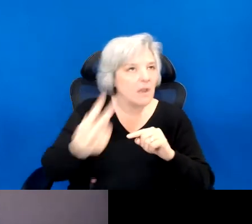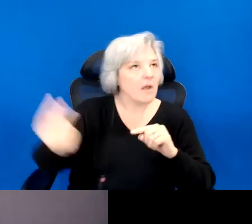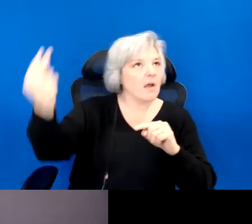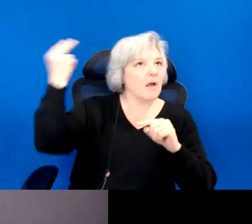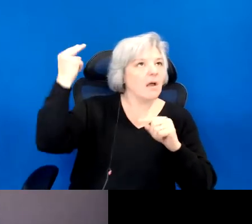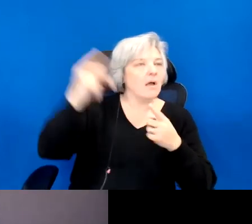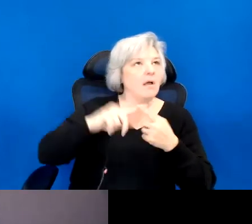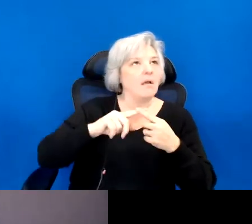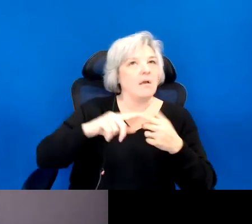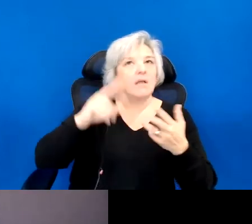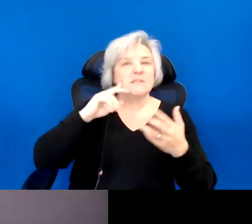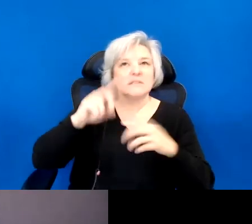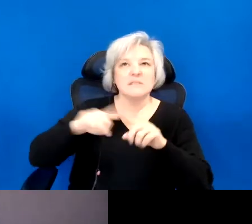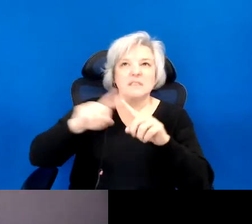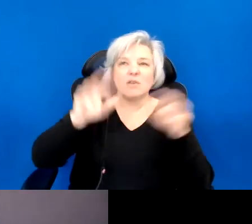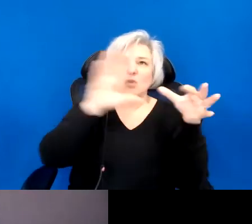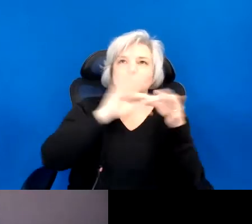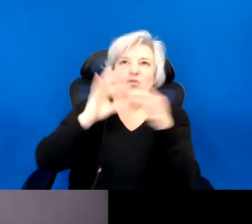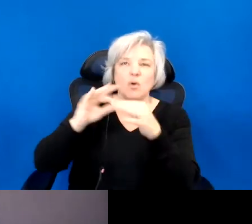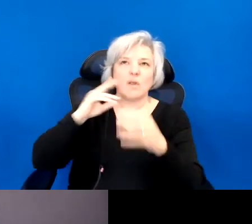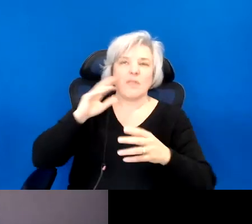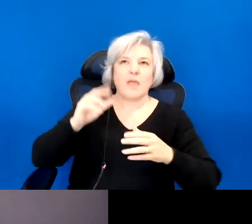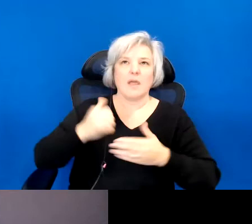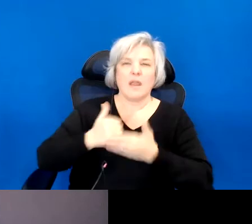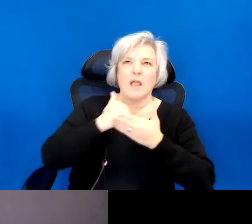life. And you need to draw respectfully from other